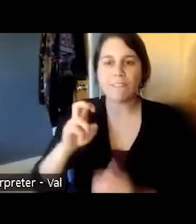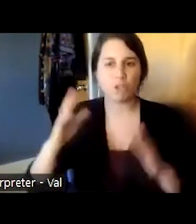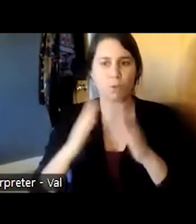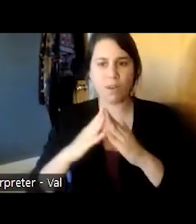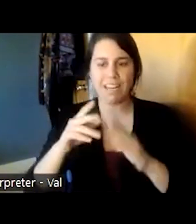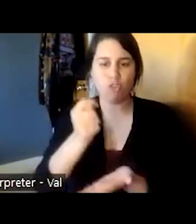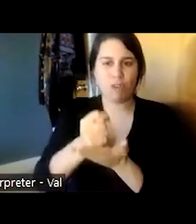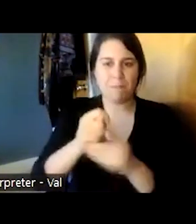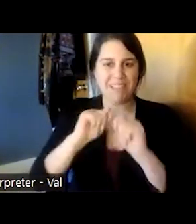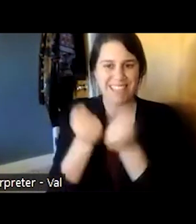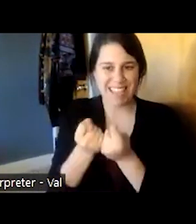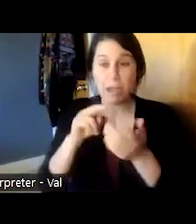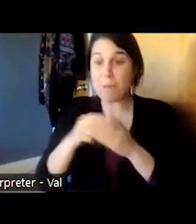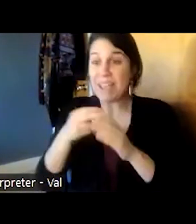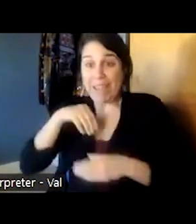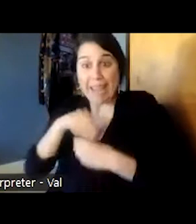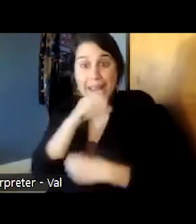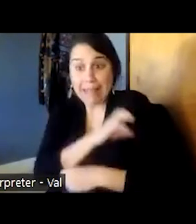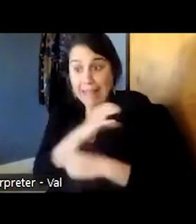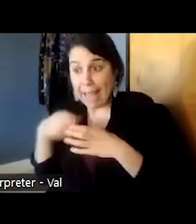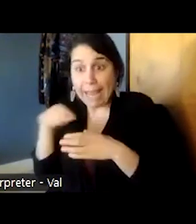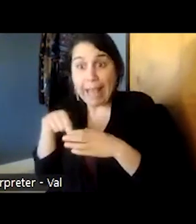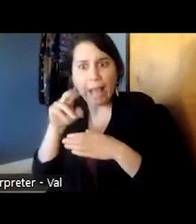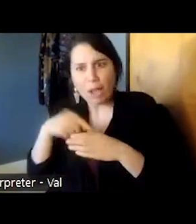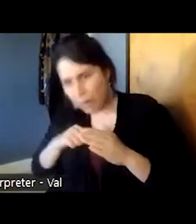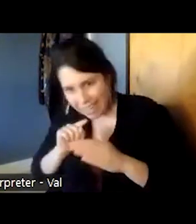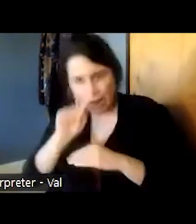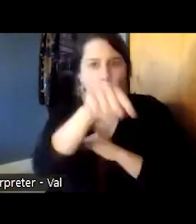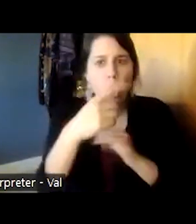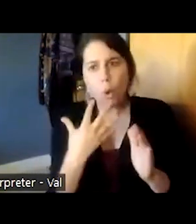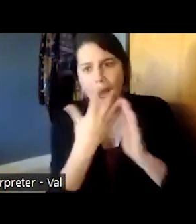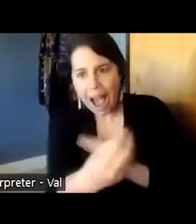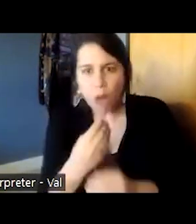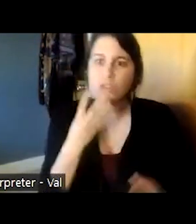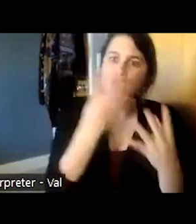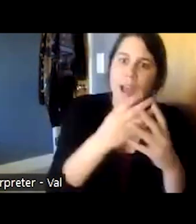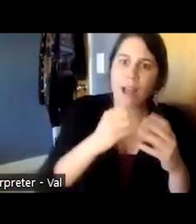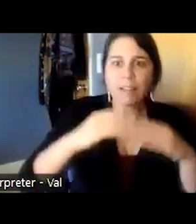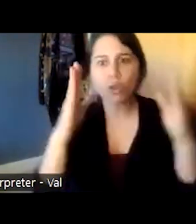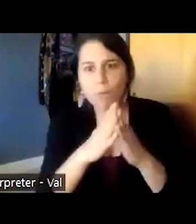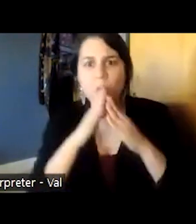community and to do inreach into the jail and we eventually were able to connect with people that